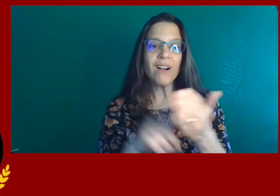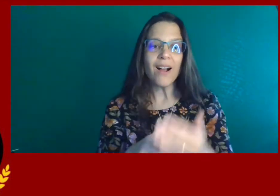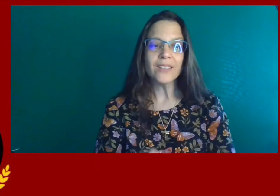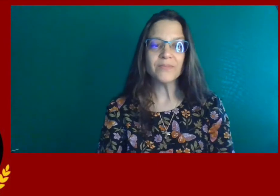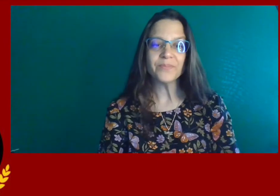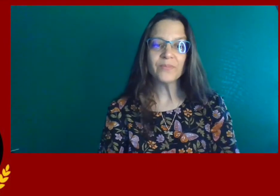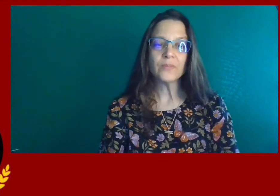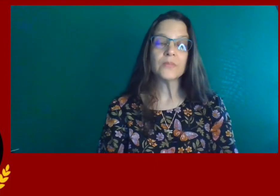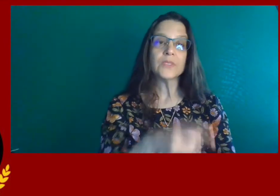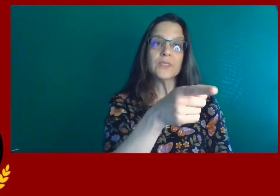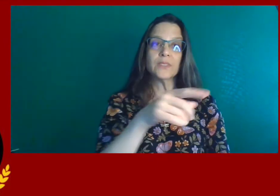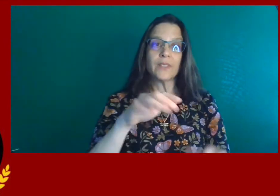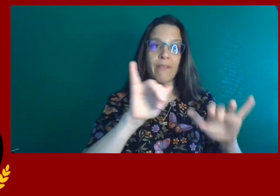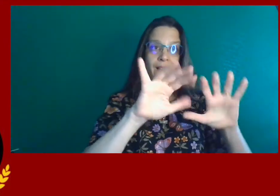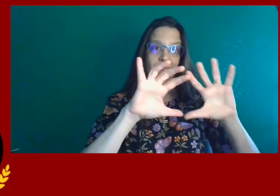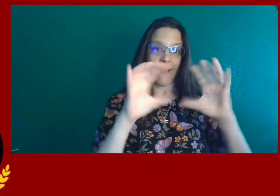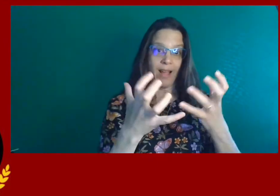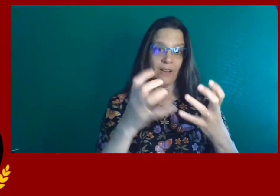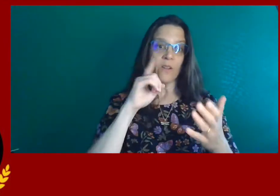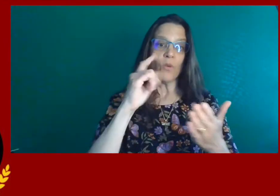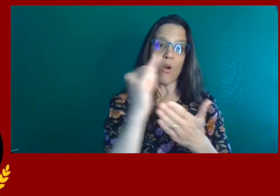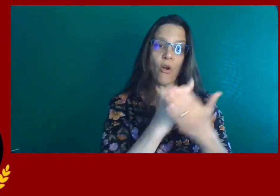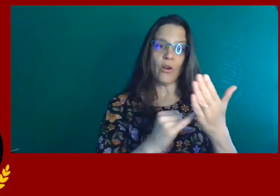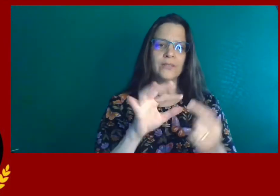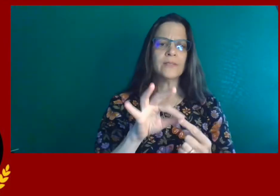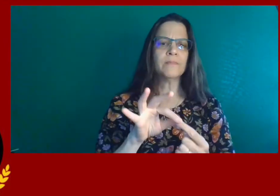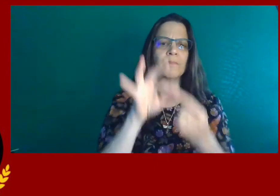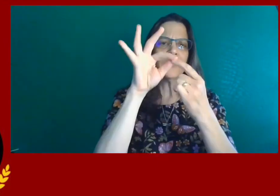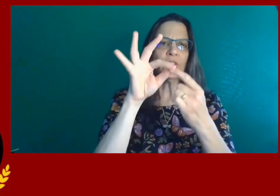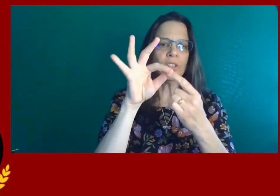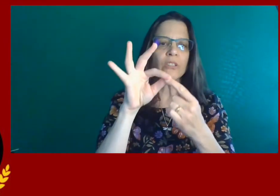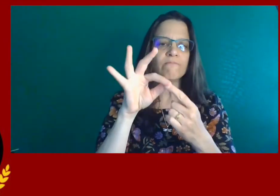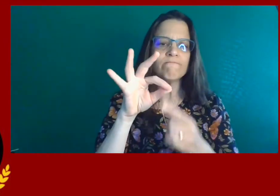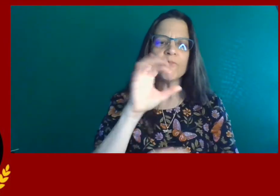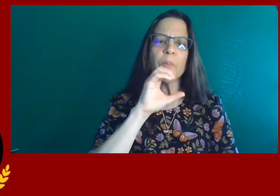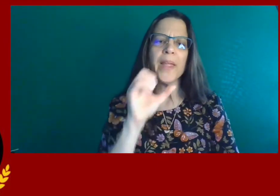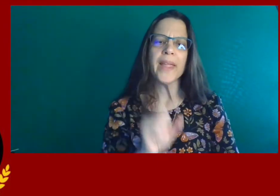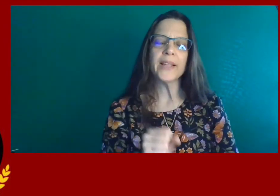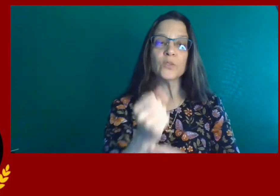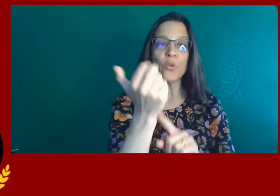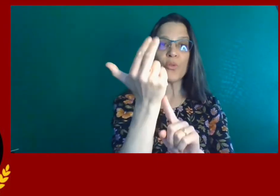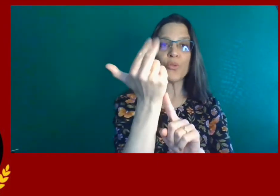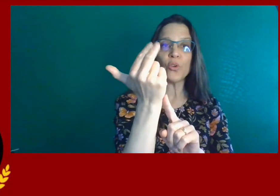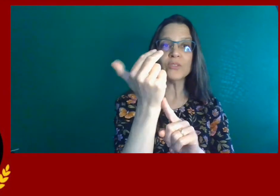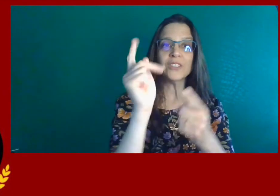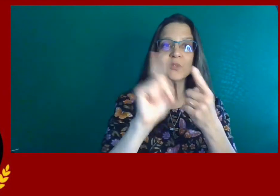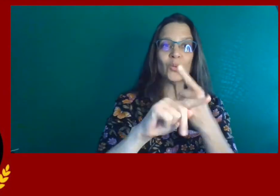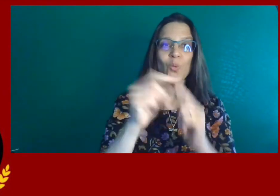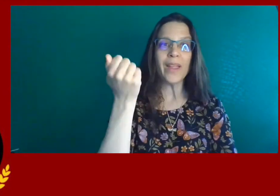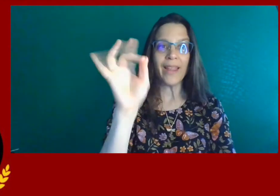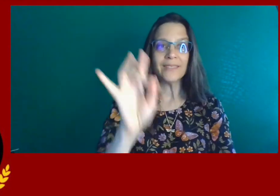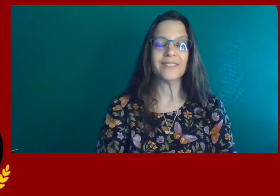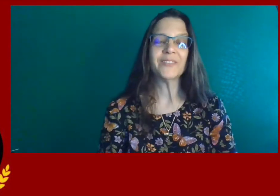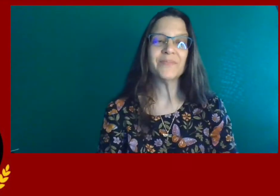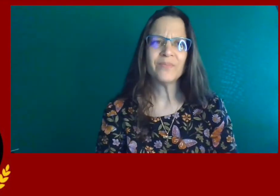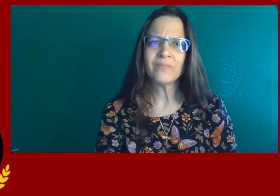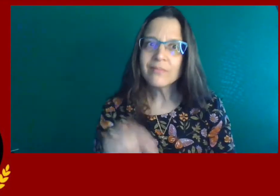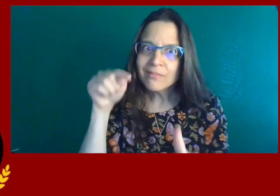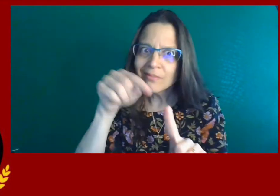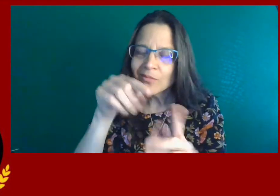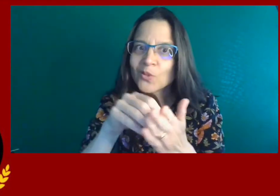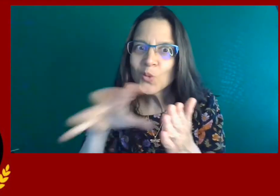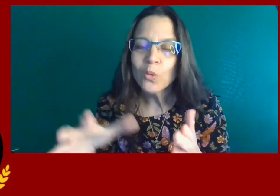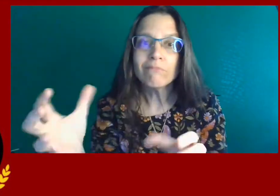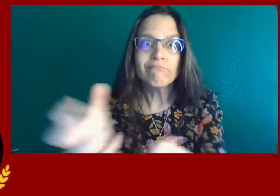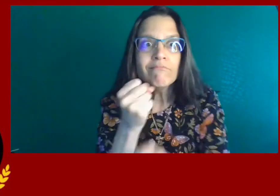The first one to recognize is for a category special art ages 13 to 18.